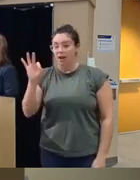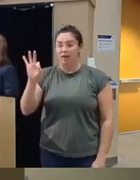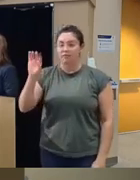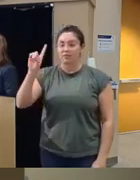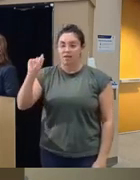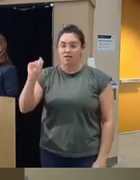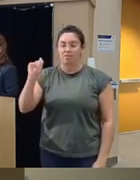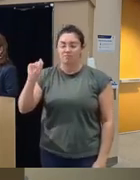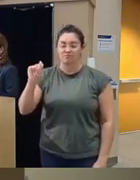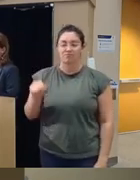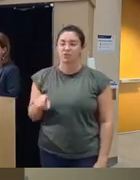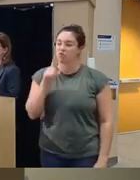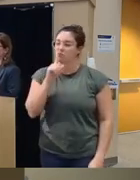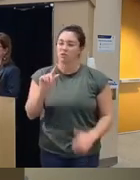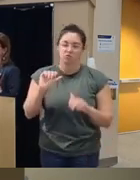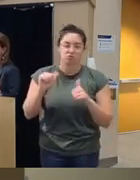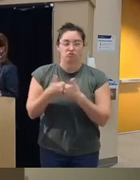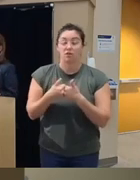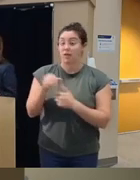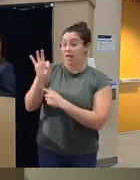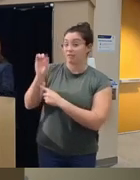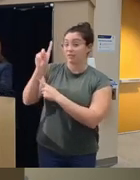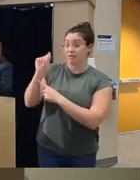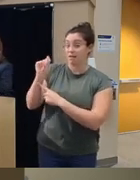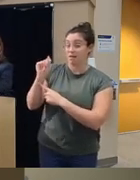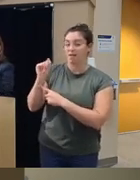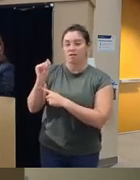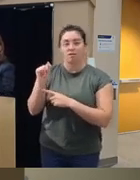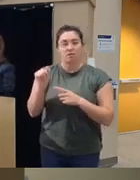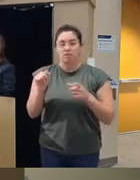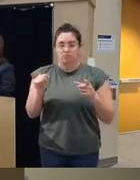has been like it's it's very challenging that FDA really treats this no different than a new